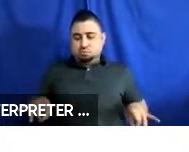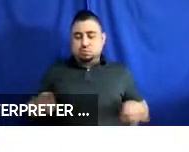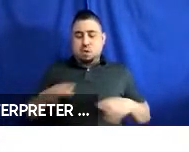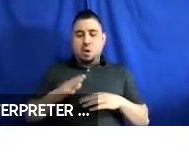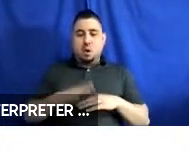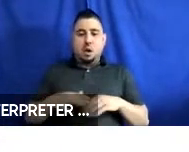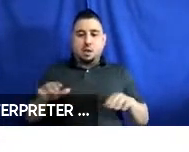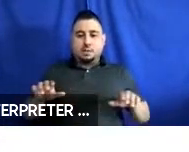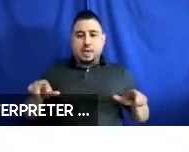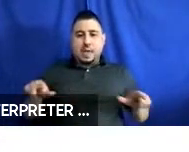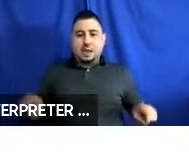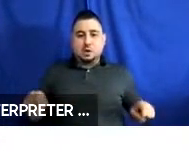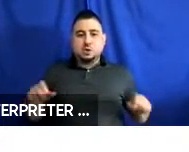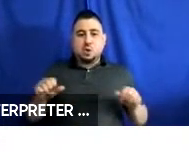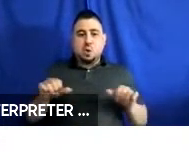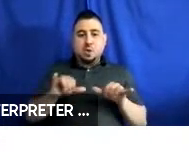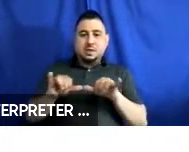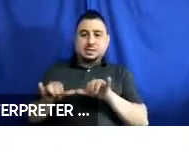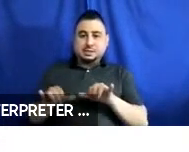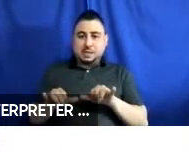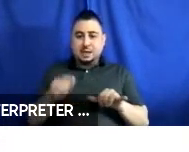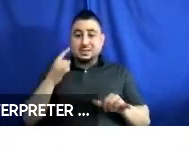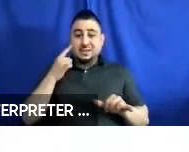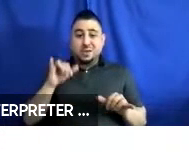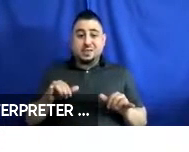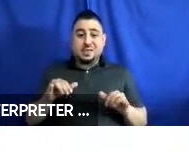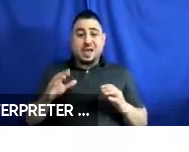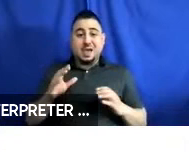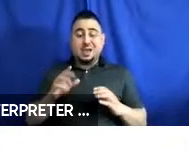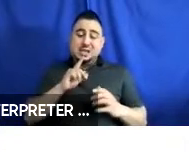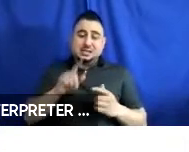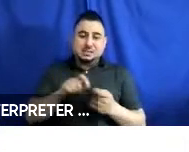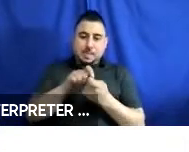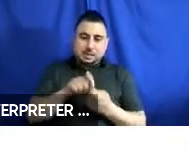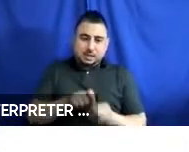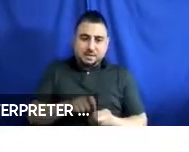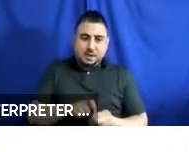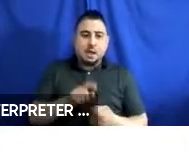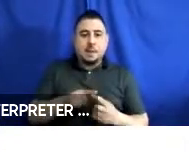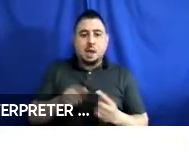the geometry for those vertical components is specified, but then the method you actually